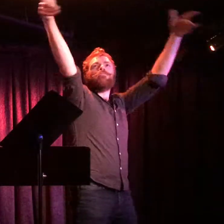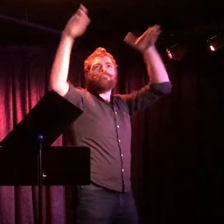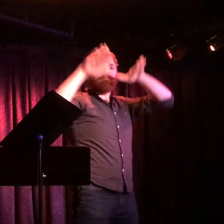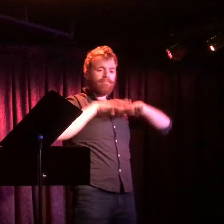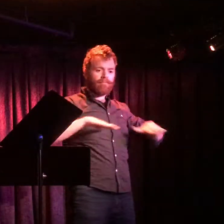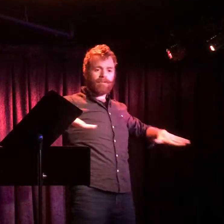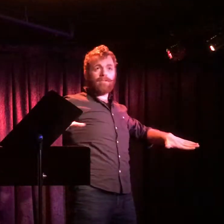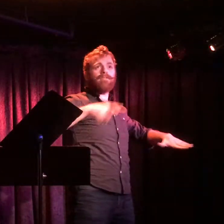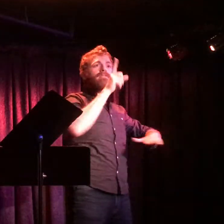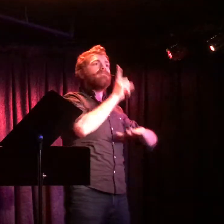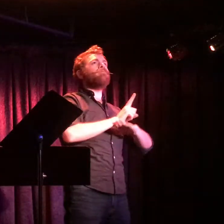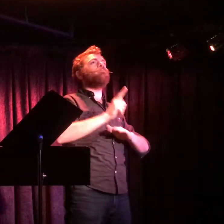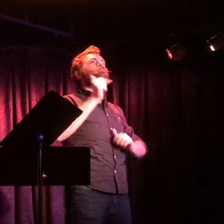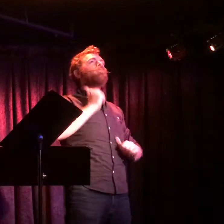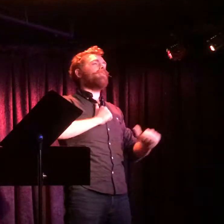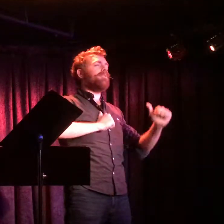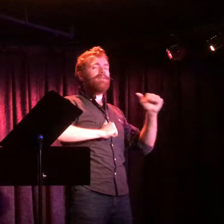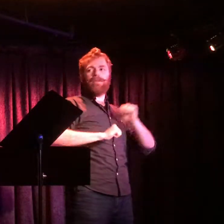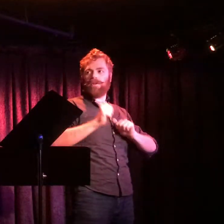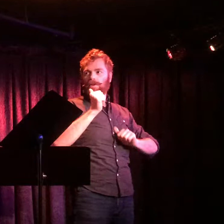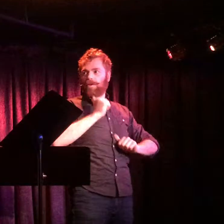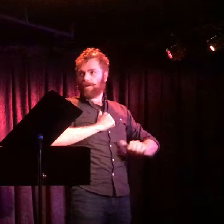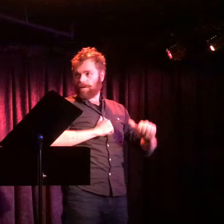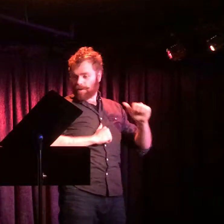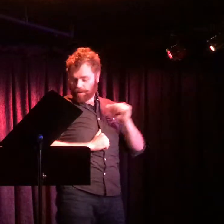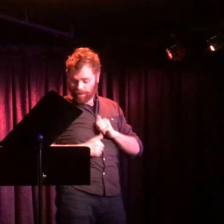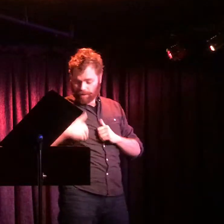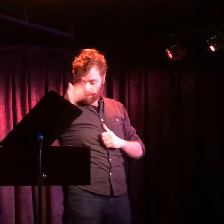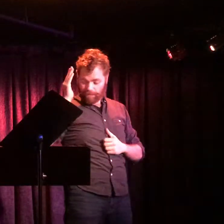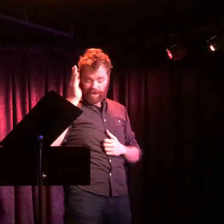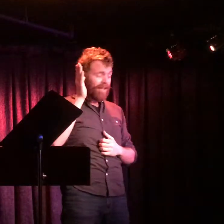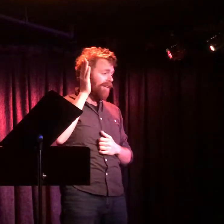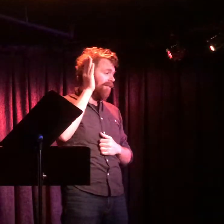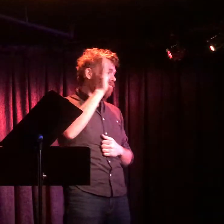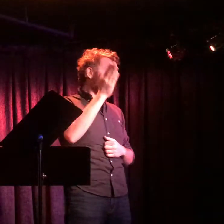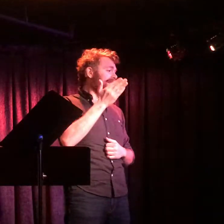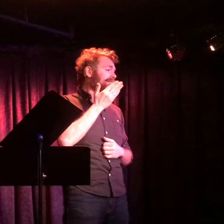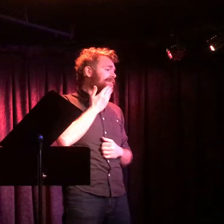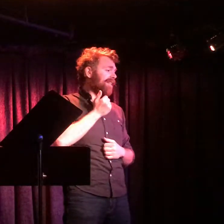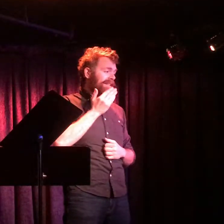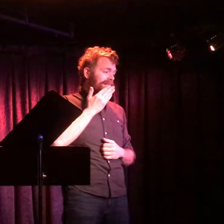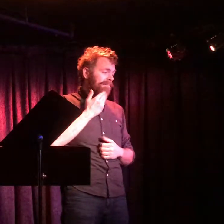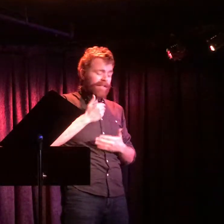Oh...Broadway Baby,